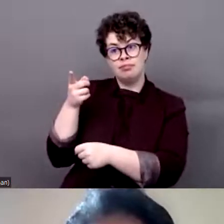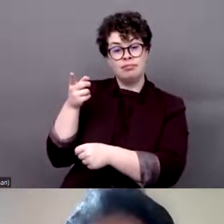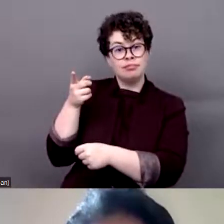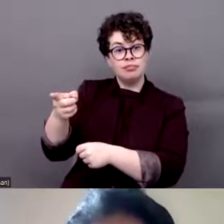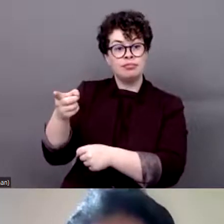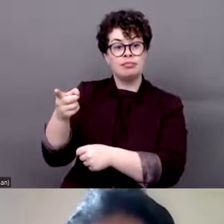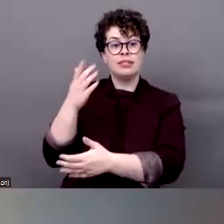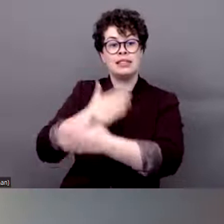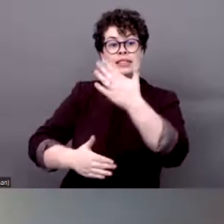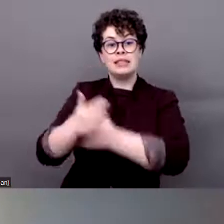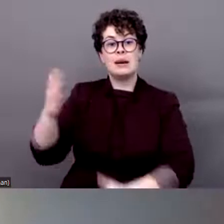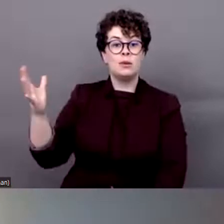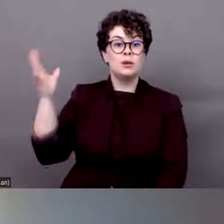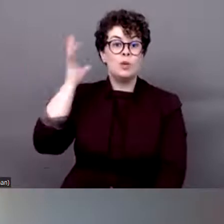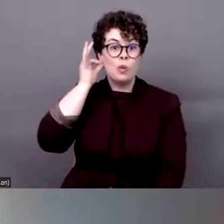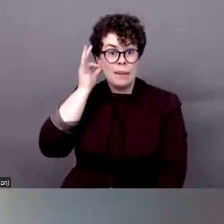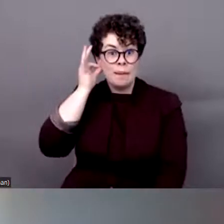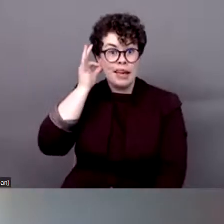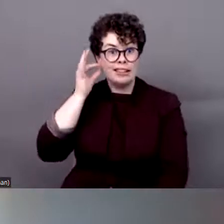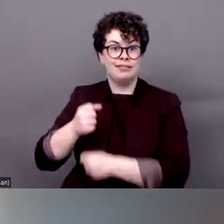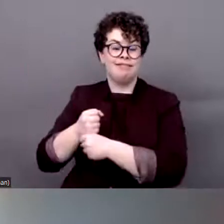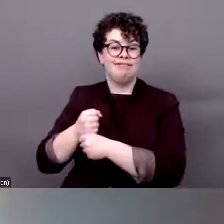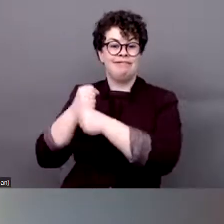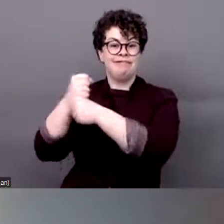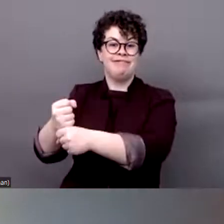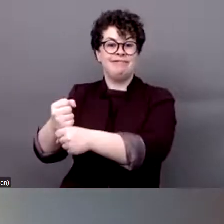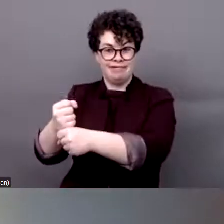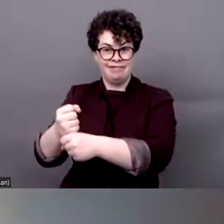National Indigenous Disabled Women Association Nepal, NIDWAN, and a